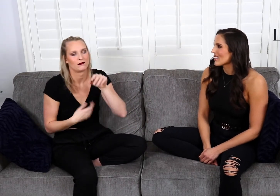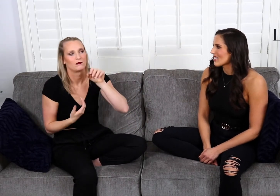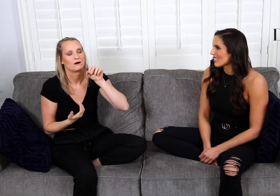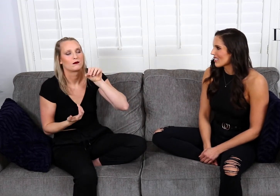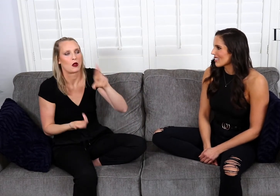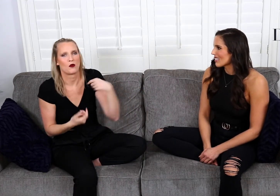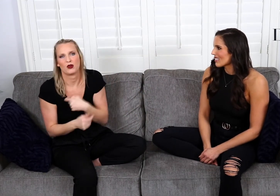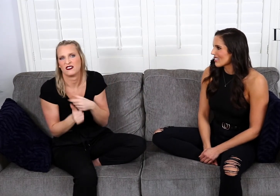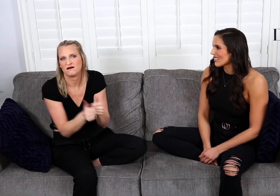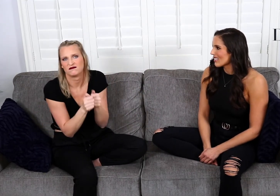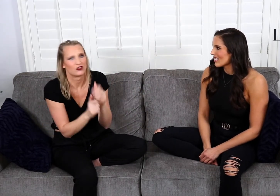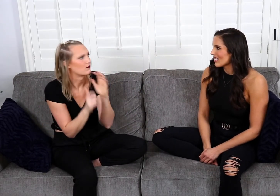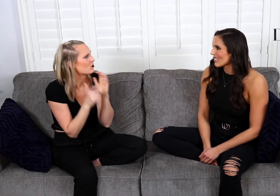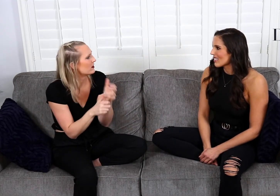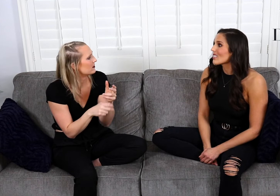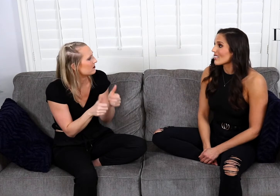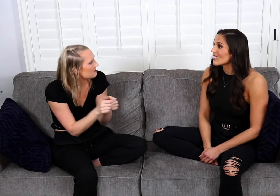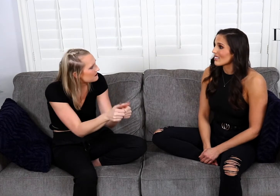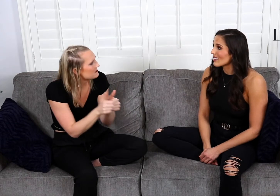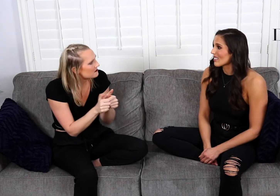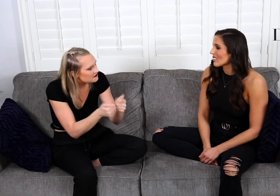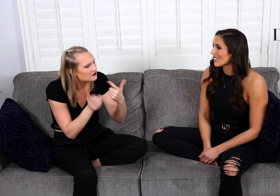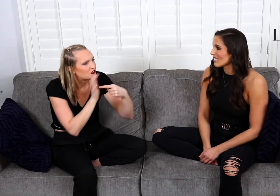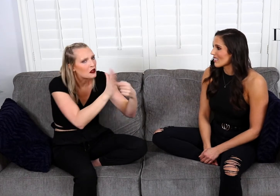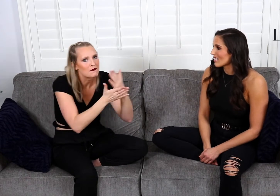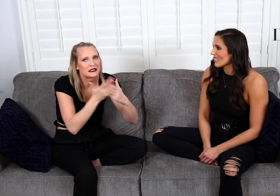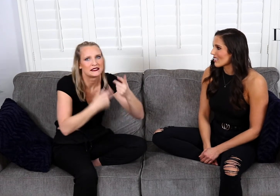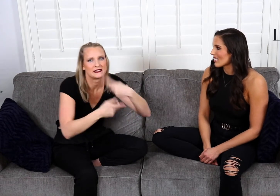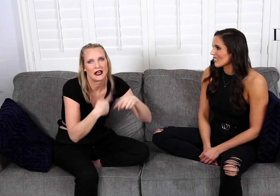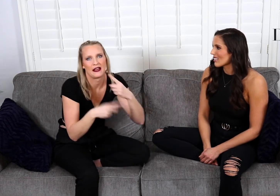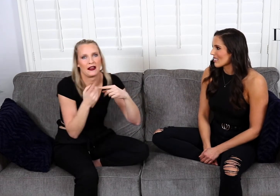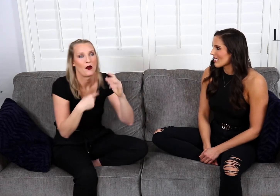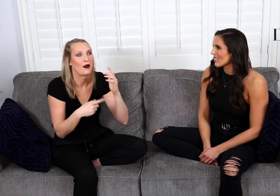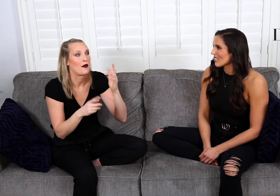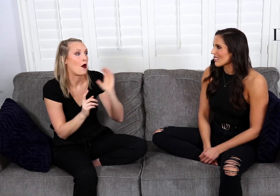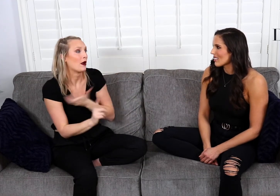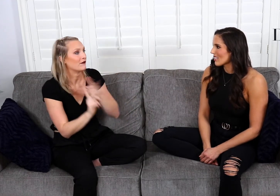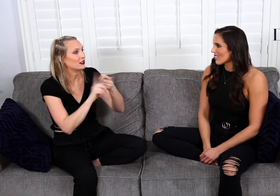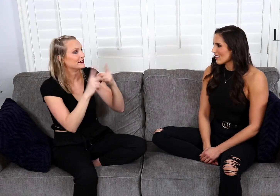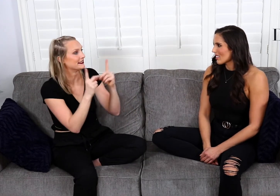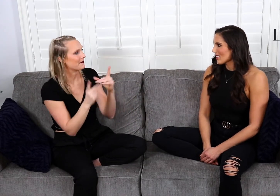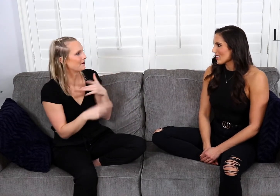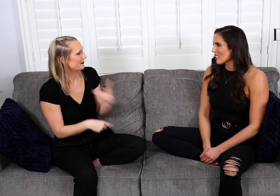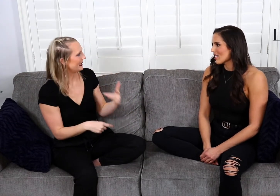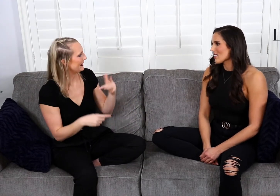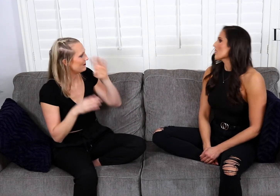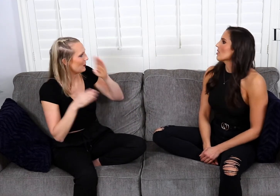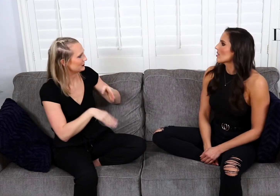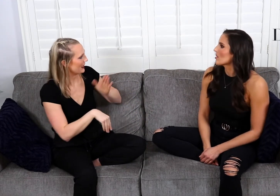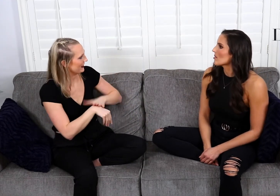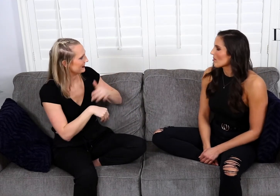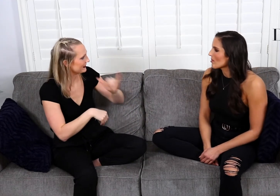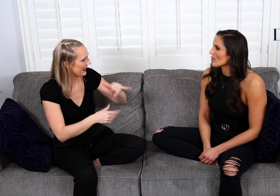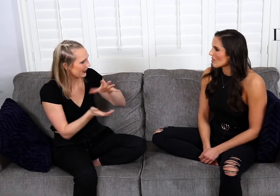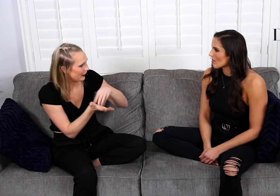Or we’ll communicate through our phones. You know, I'll show him some gestures or some signs. Our first date typically is based off of that,